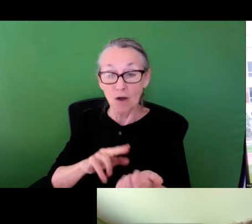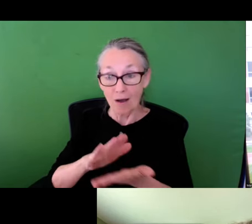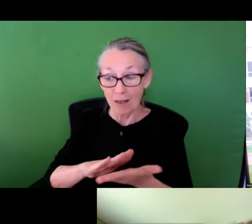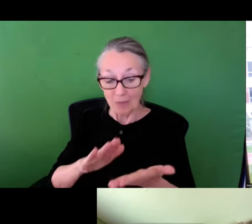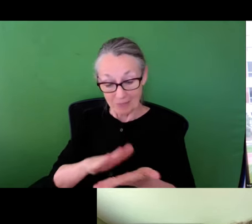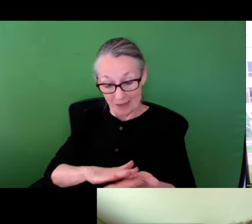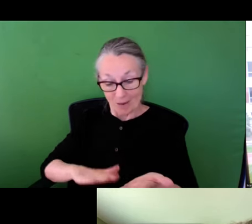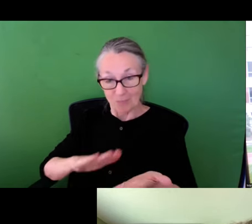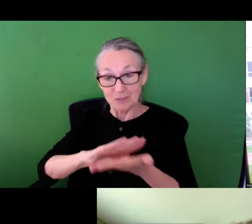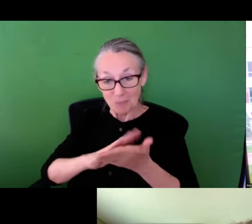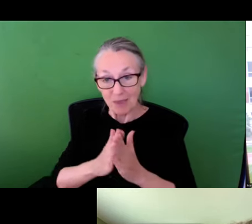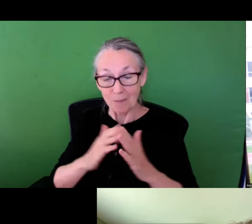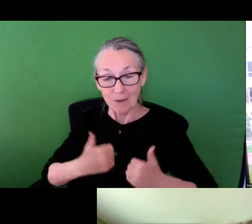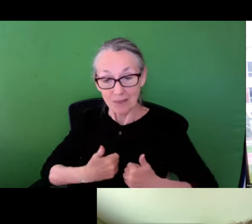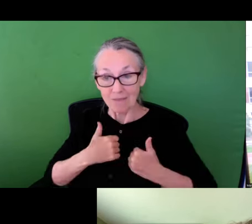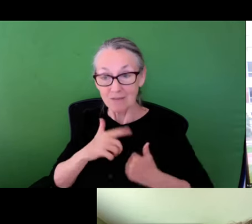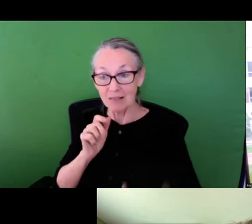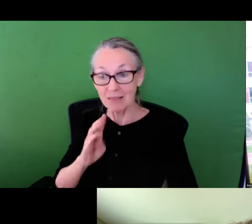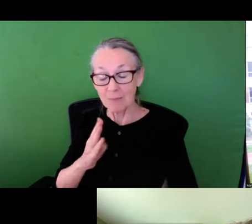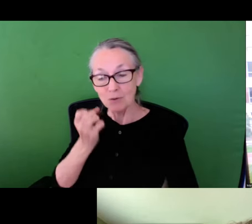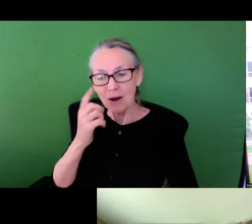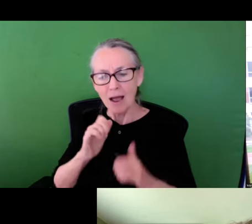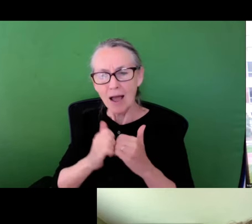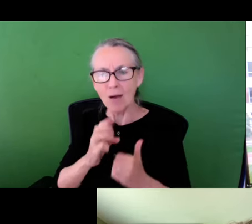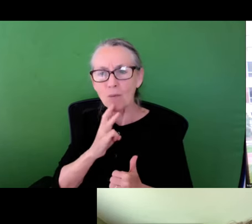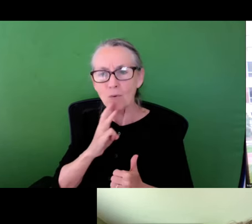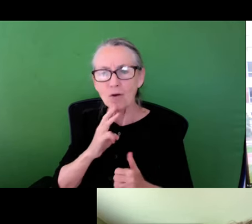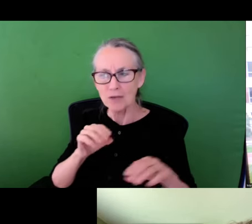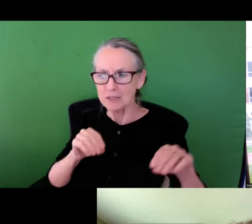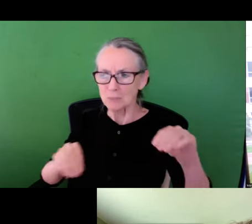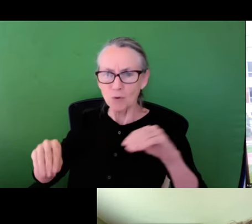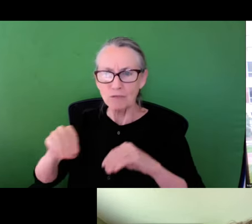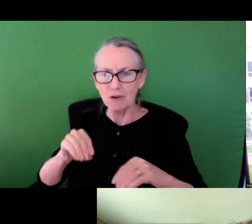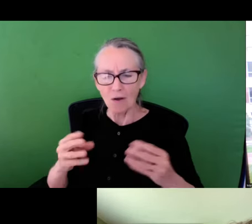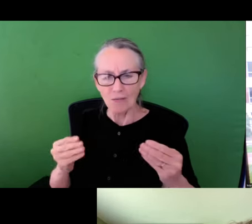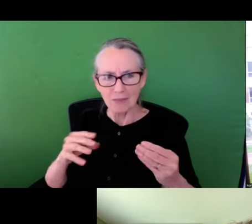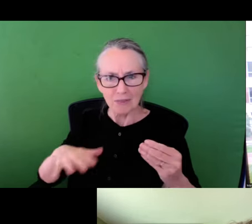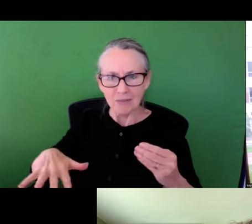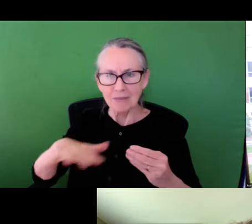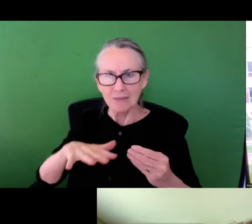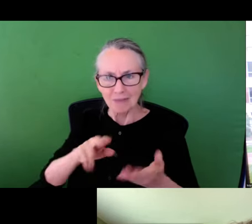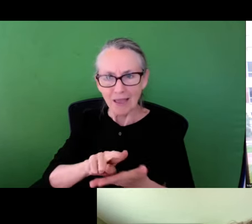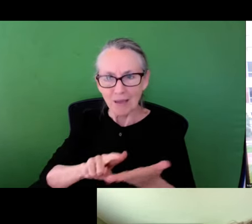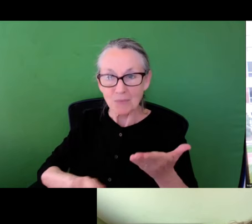campus and transform the University of Maryland campus to a living laboratory to understand sort of how water is moving across